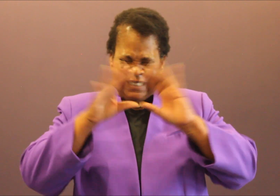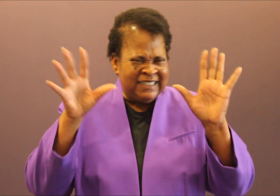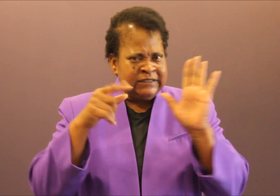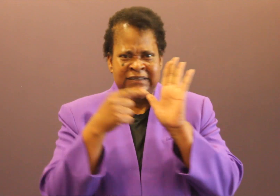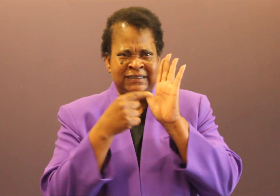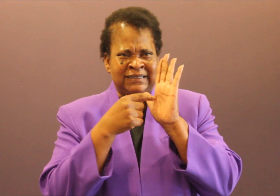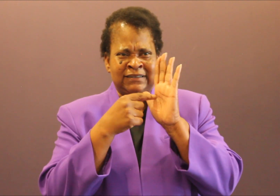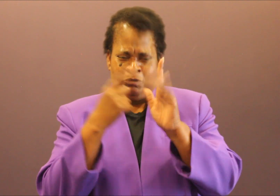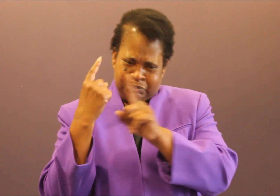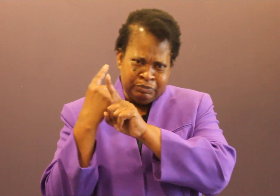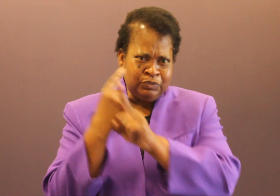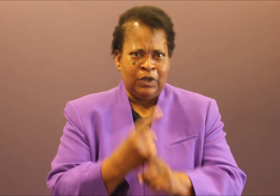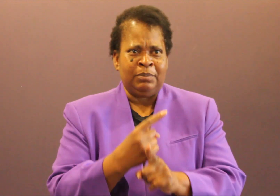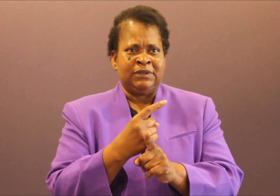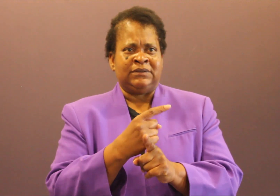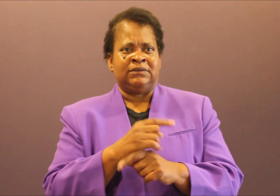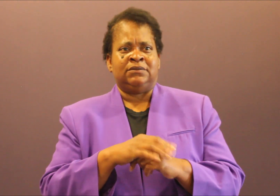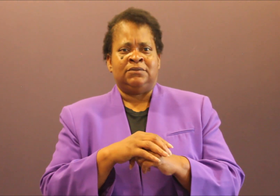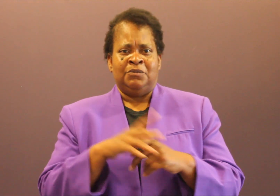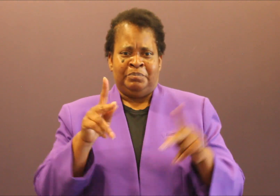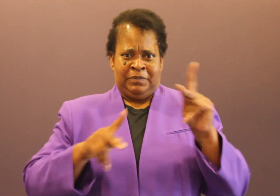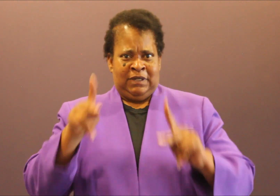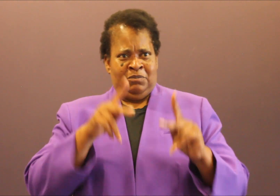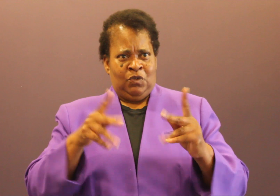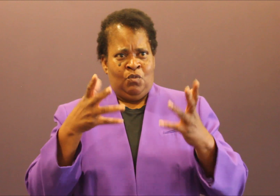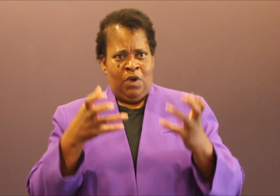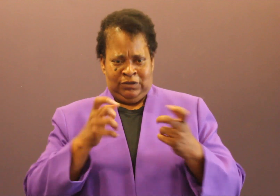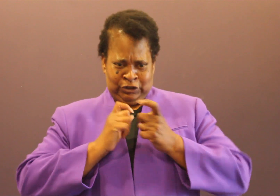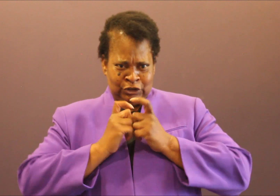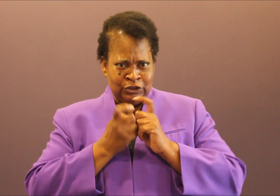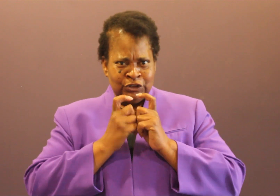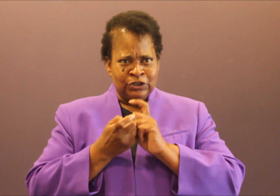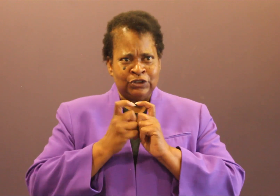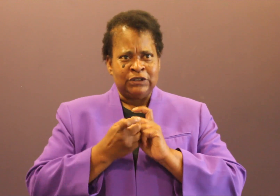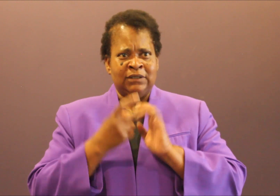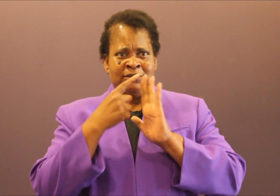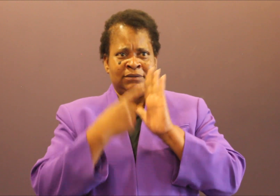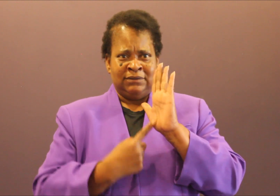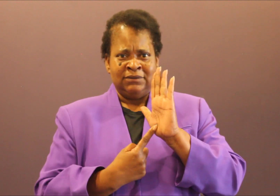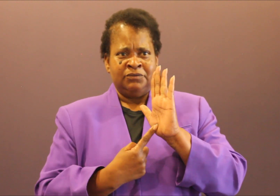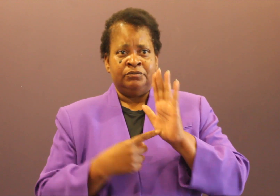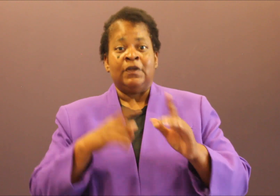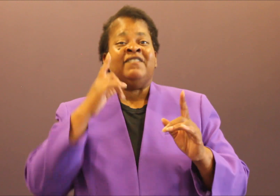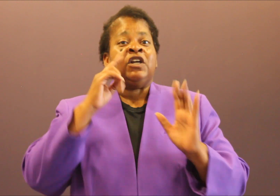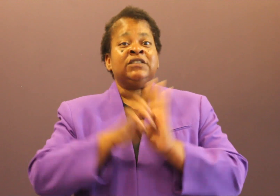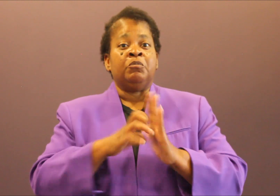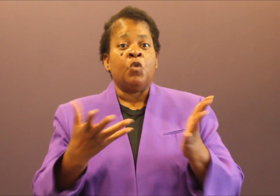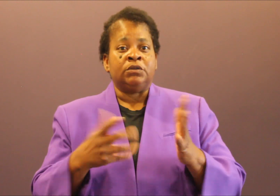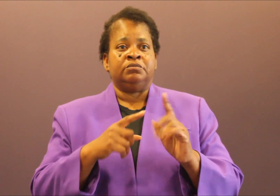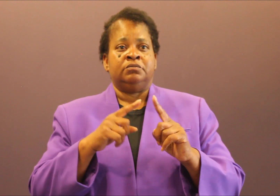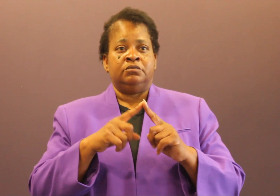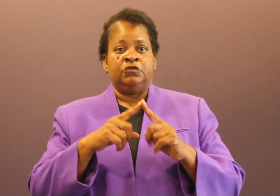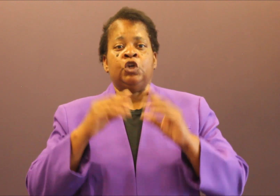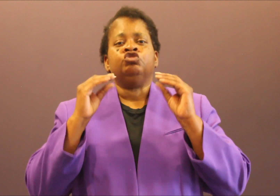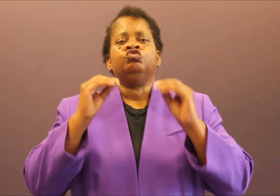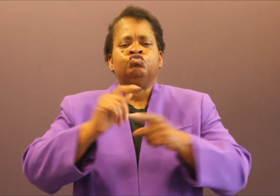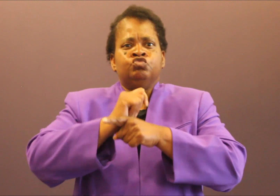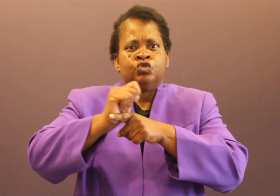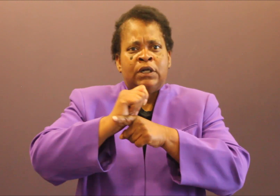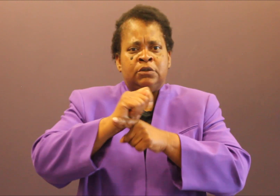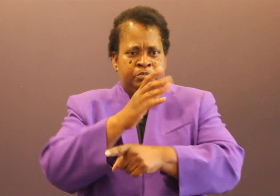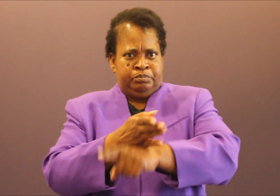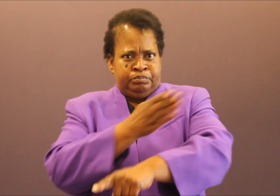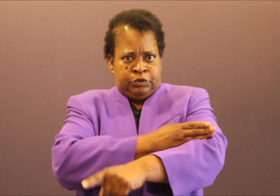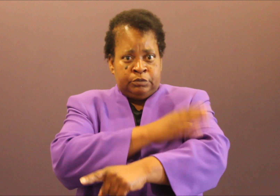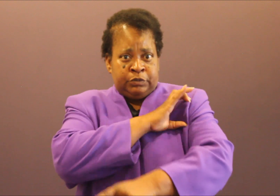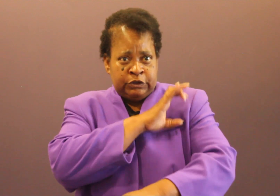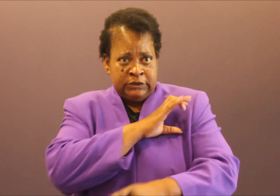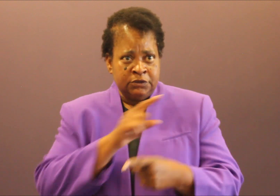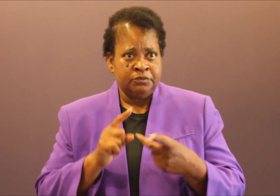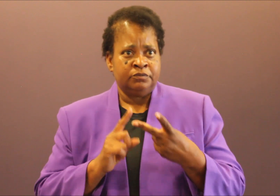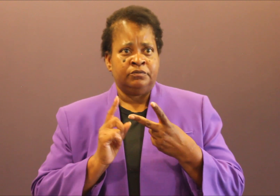reasonable, civic demands: the changing of training, putting in review of officers,